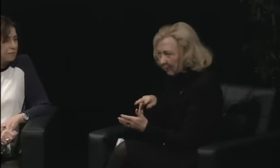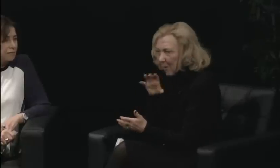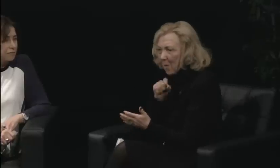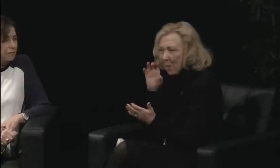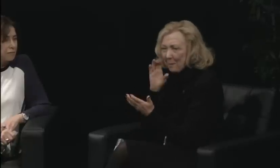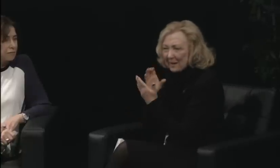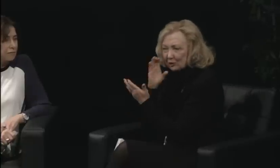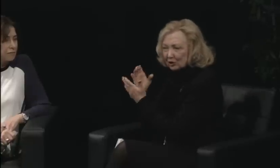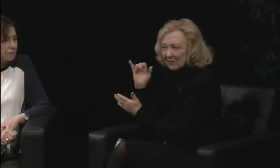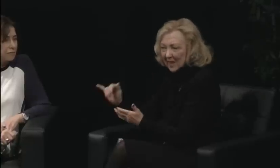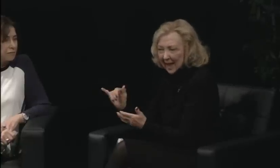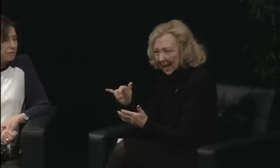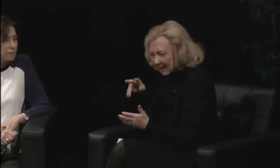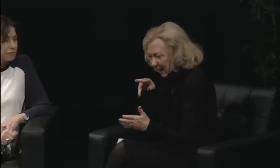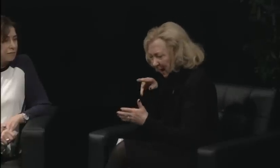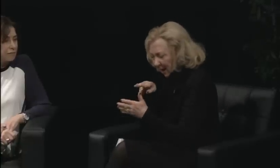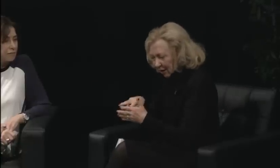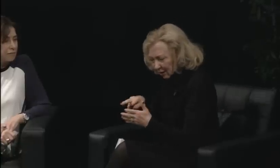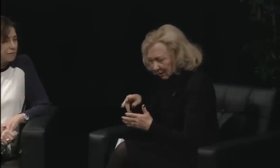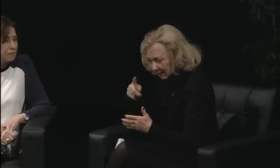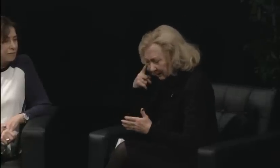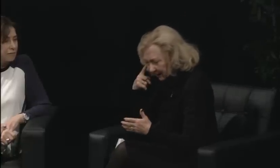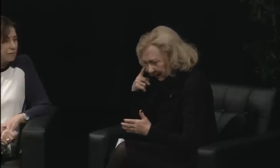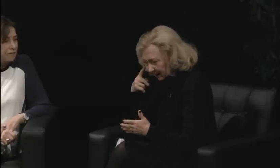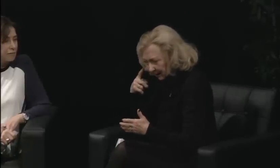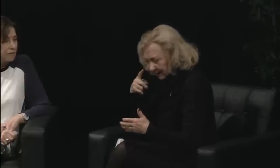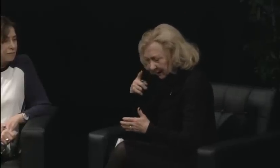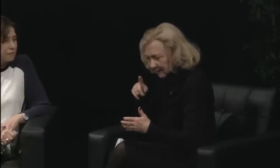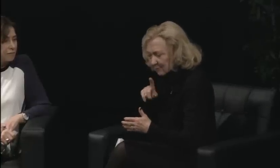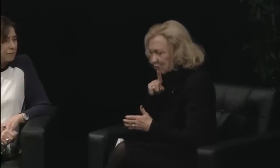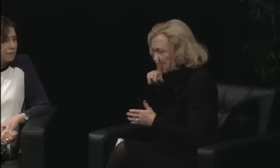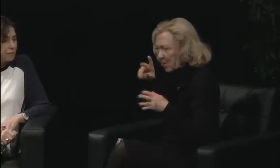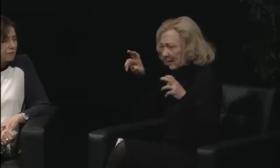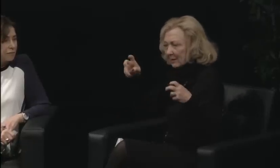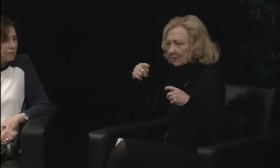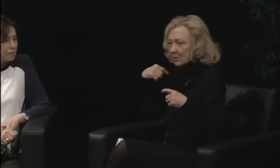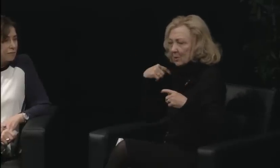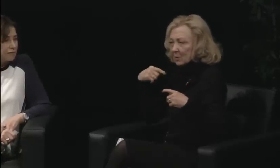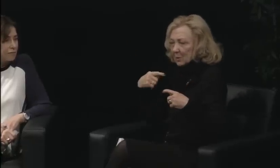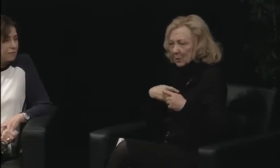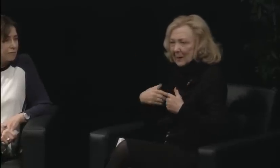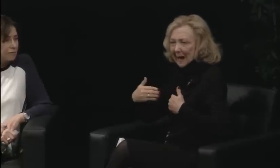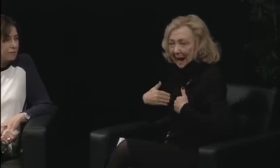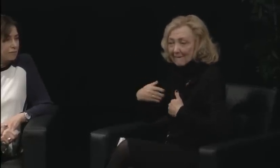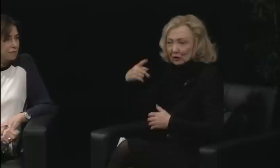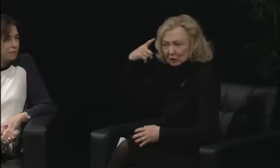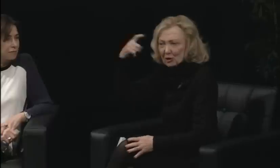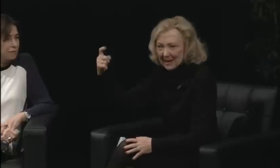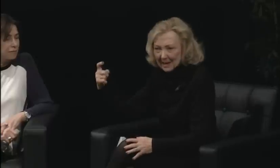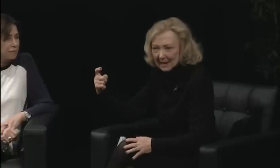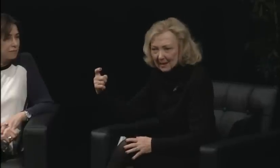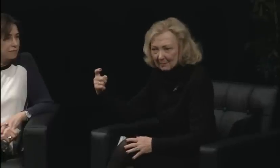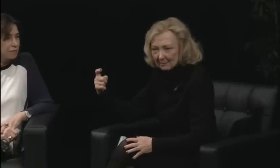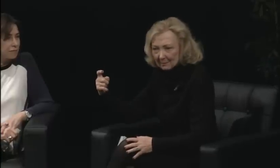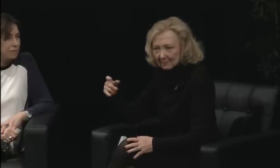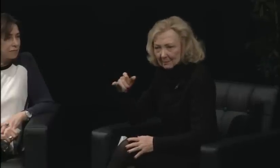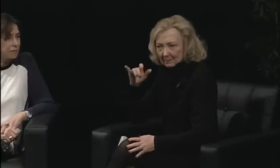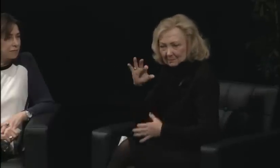but if you look underneath, you might find that that's not the case. I think, as Jackie said, we have a long way to go,